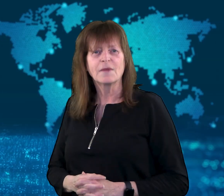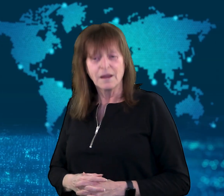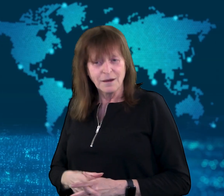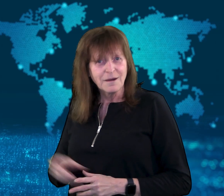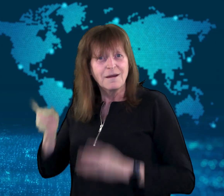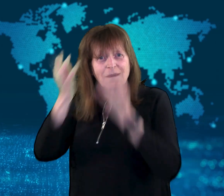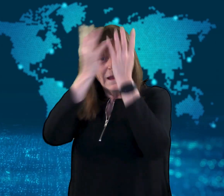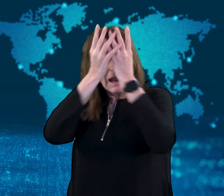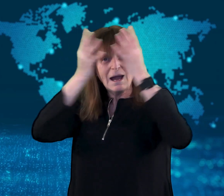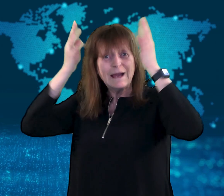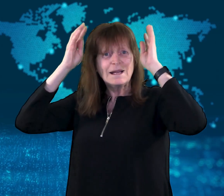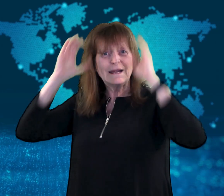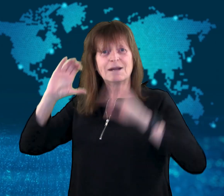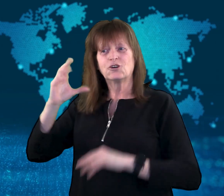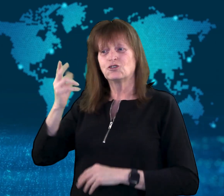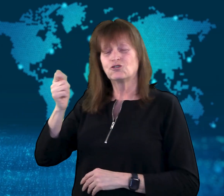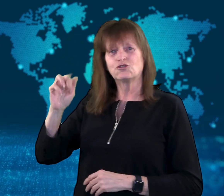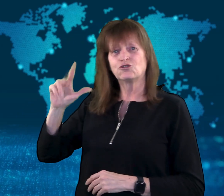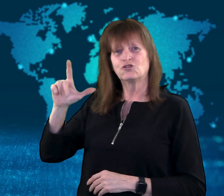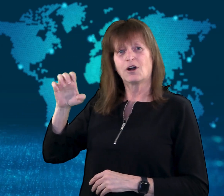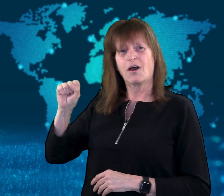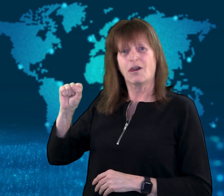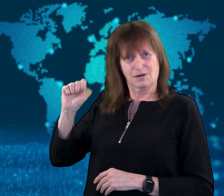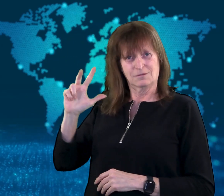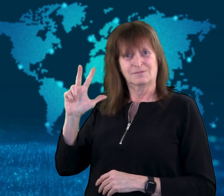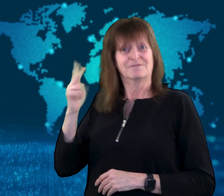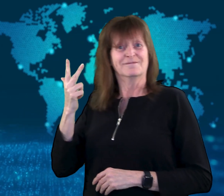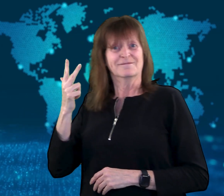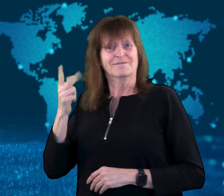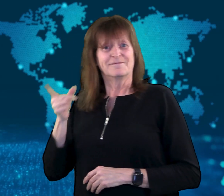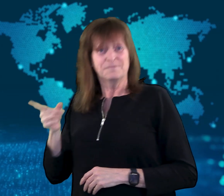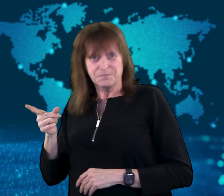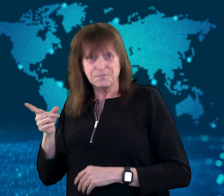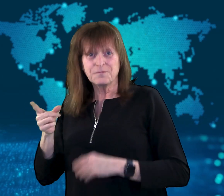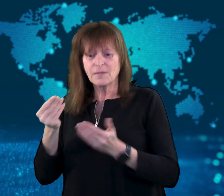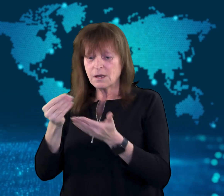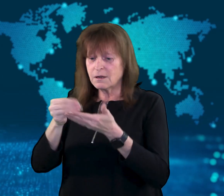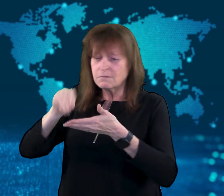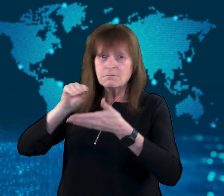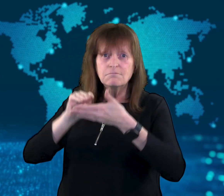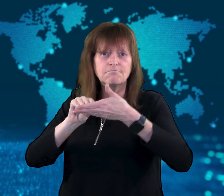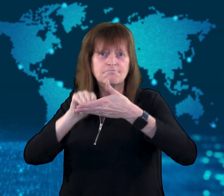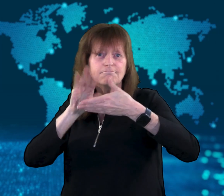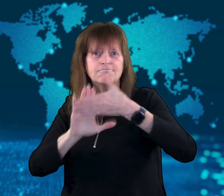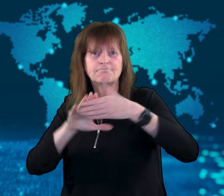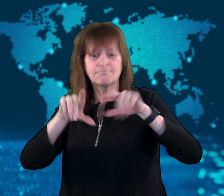[GEORGIA]: King Charles will not appear on Australia's